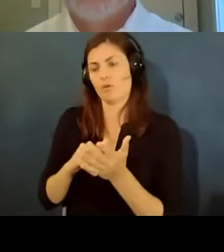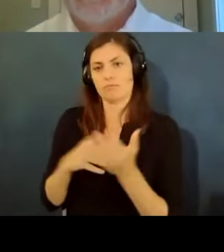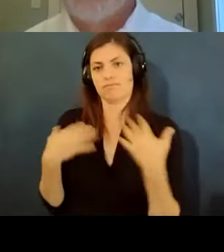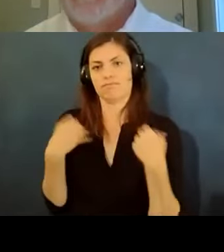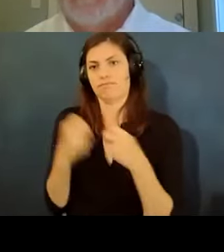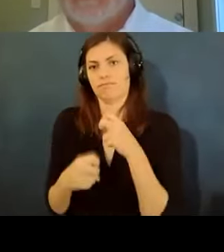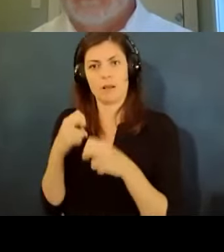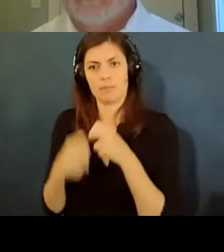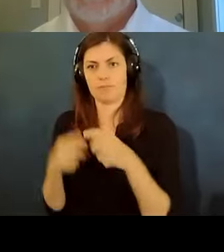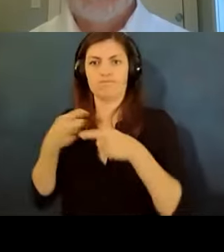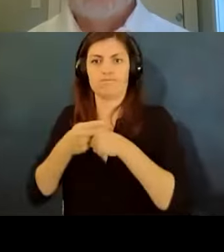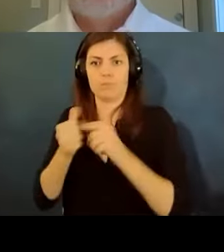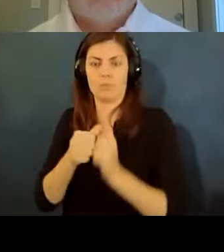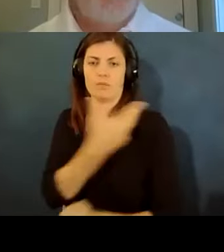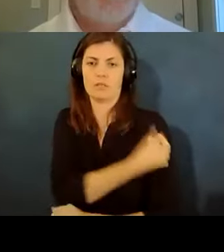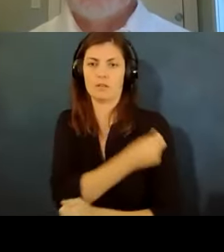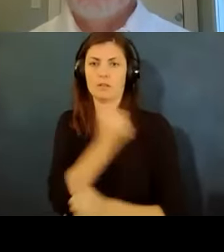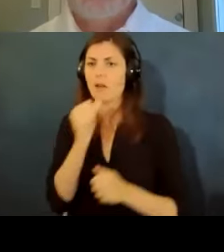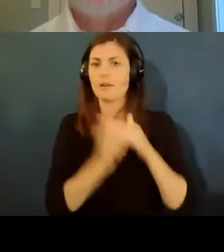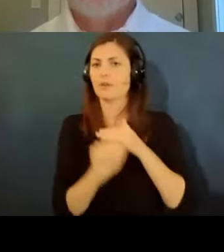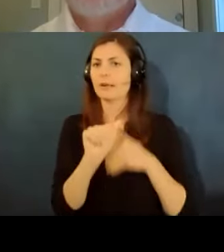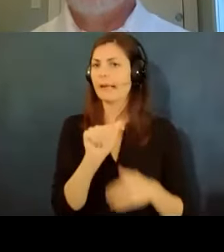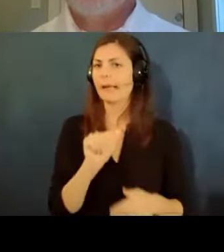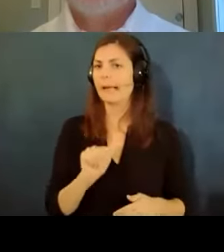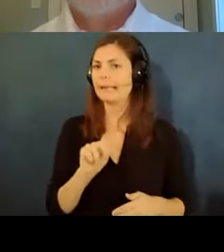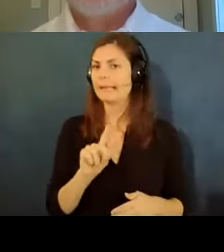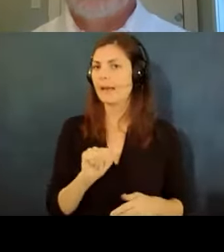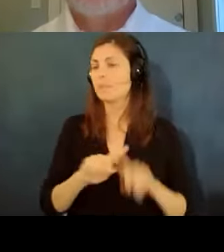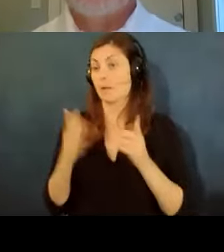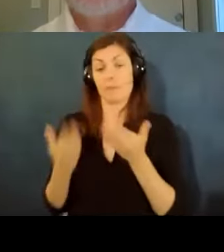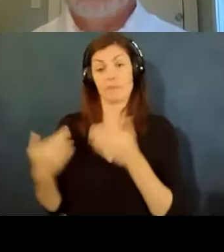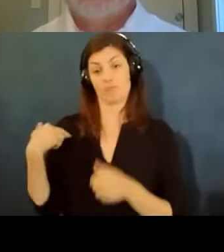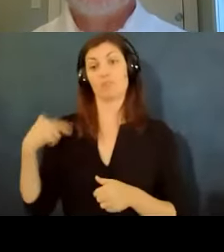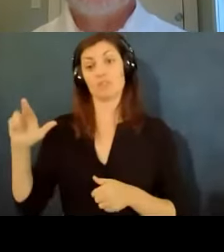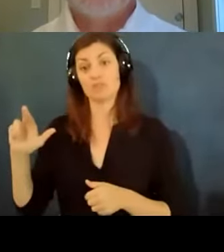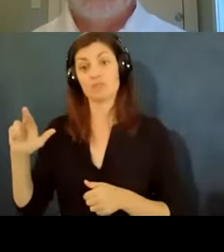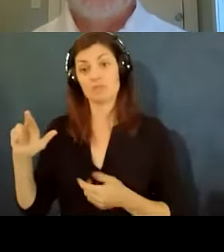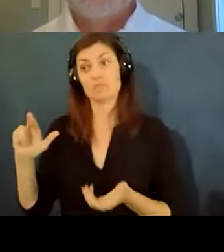not about the ada but the person may also have a religious objection and they have to accommodate